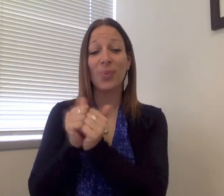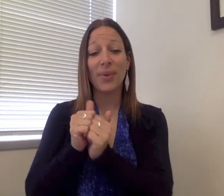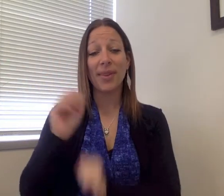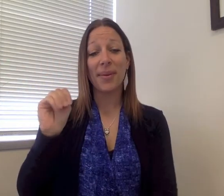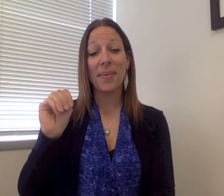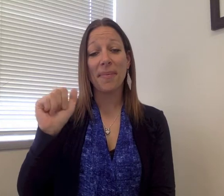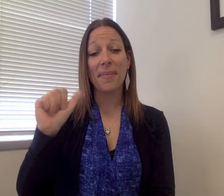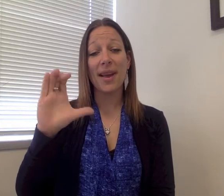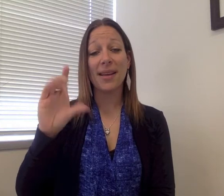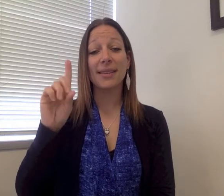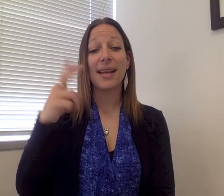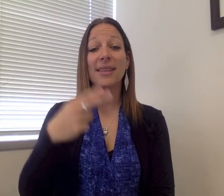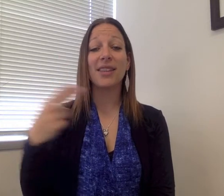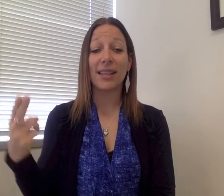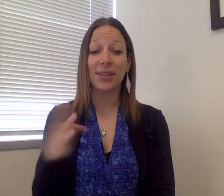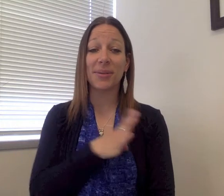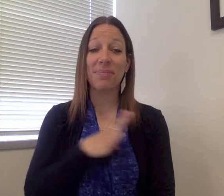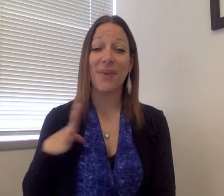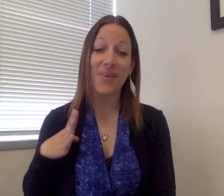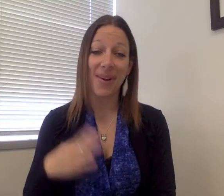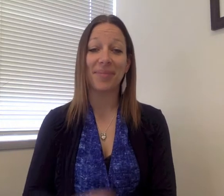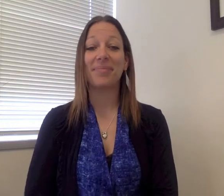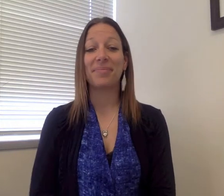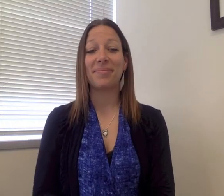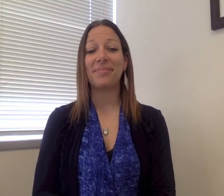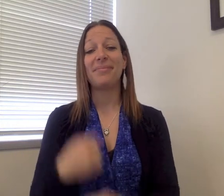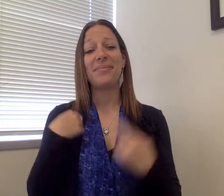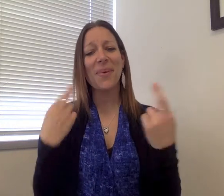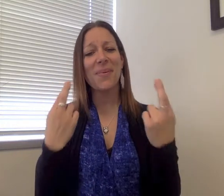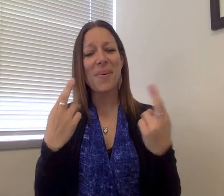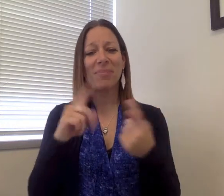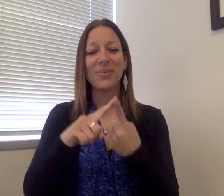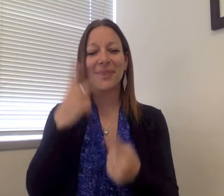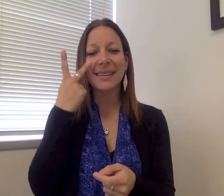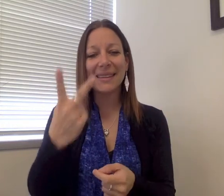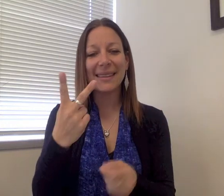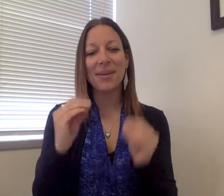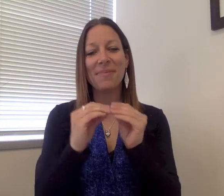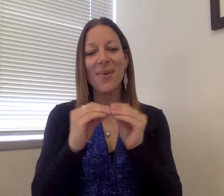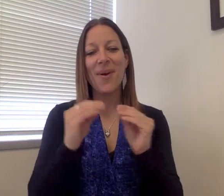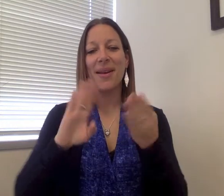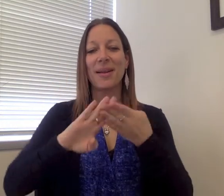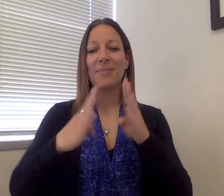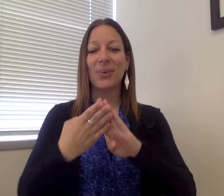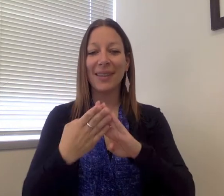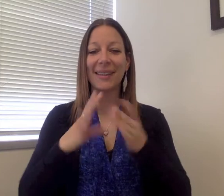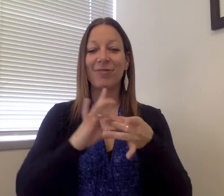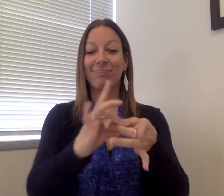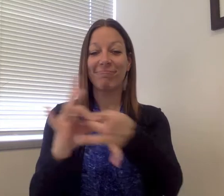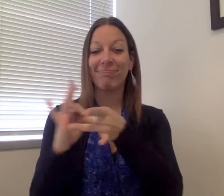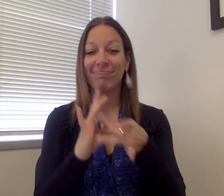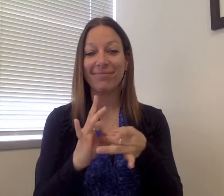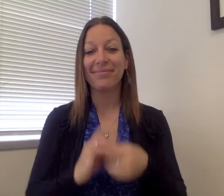concerns and bring them up to the council. Through this subcommittee, the Deafblind community